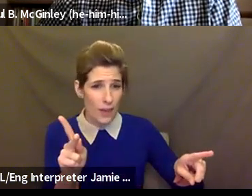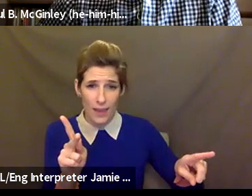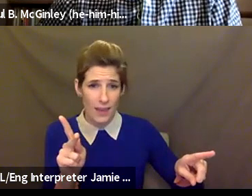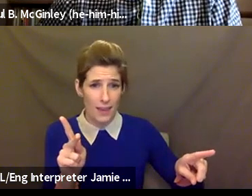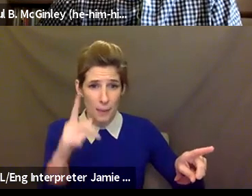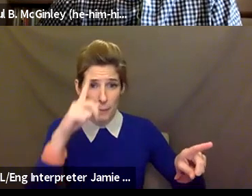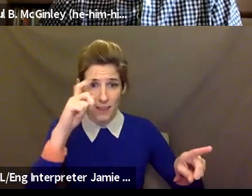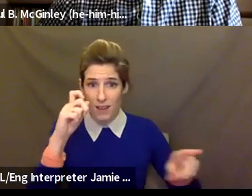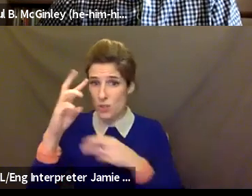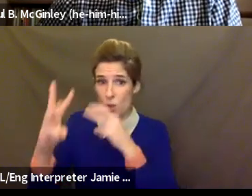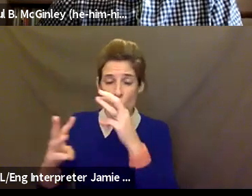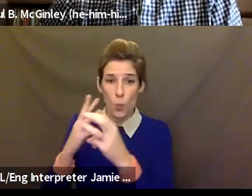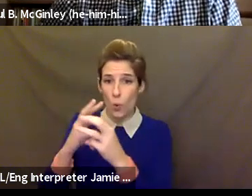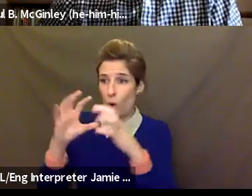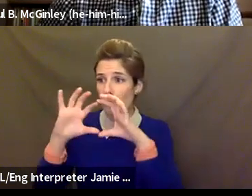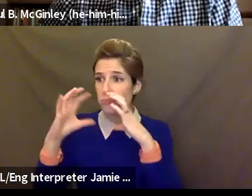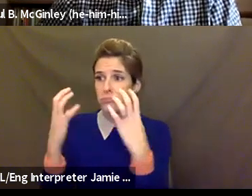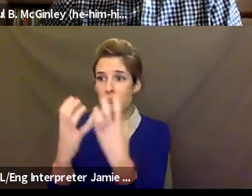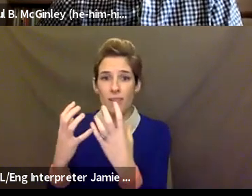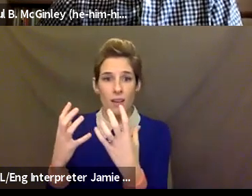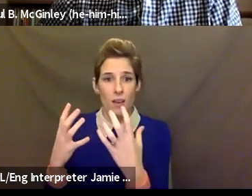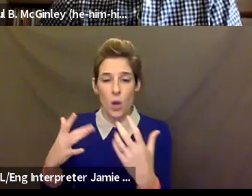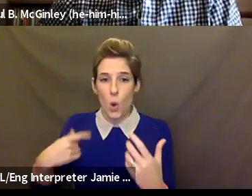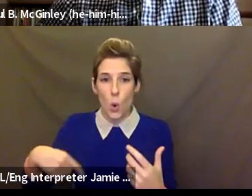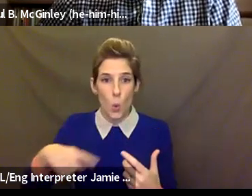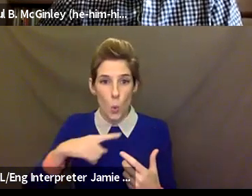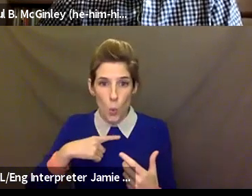world has now given to us. And how are we going to push through